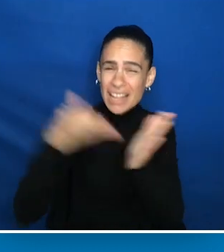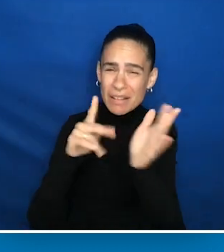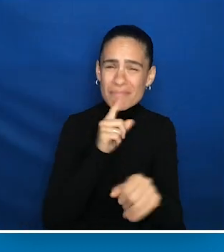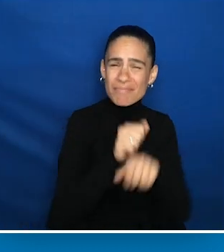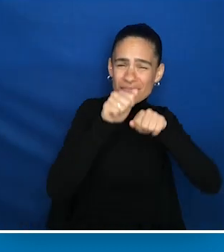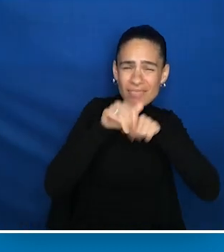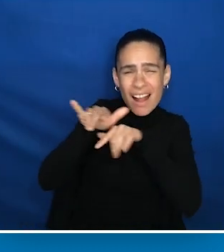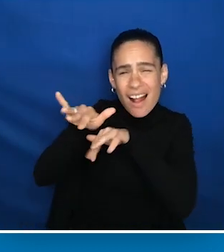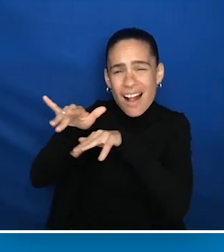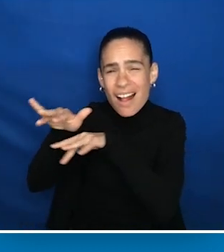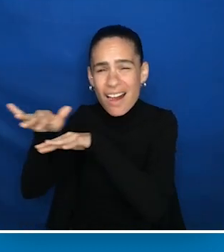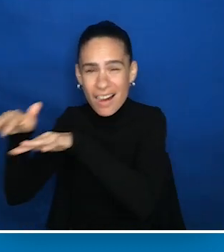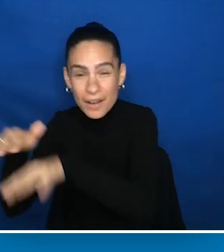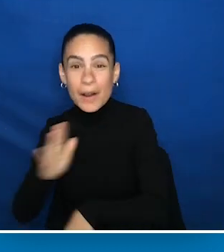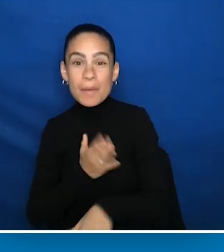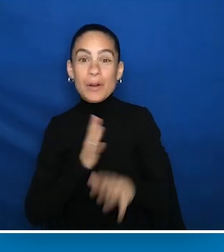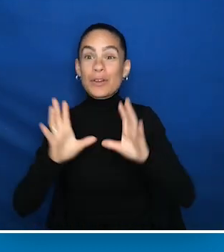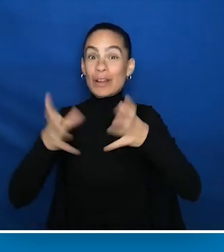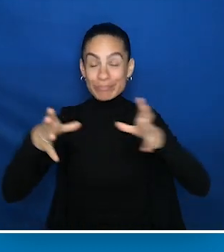And with the voices of angels, our choir took them